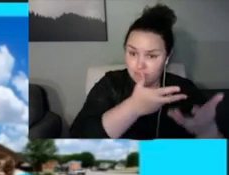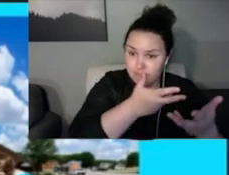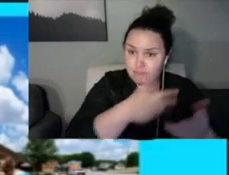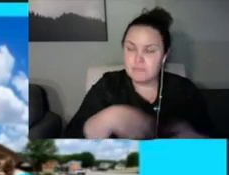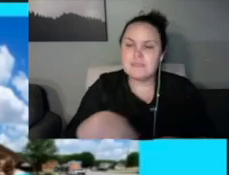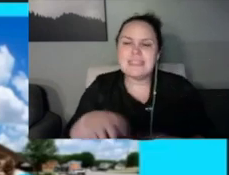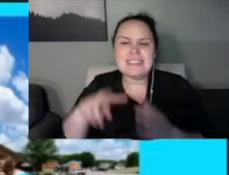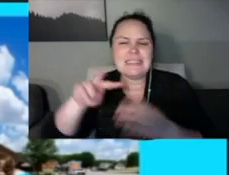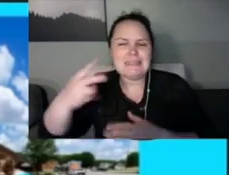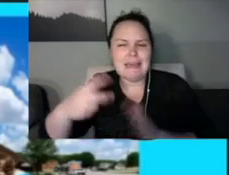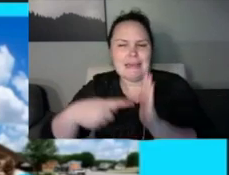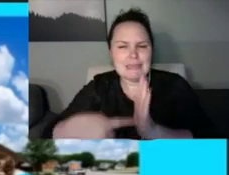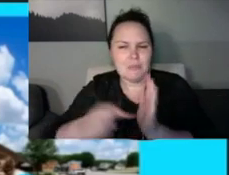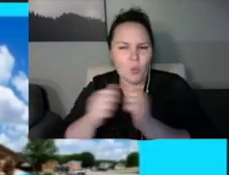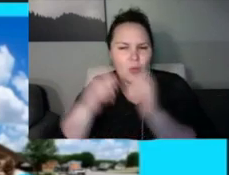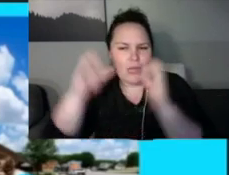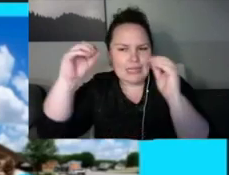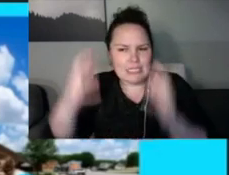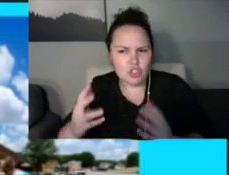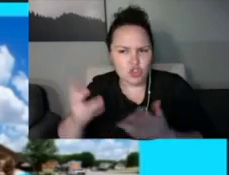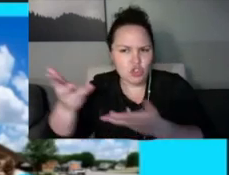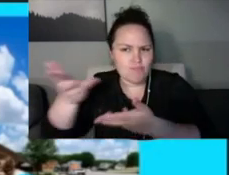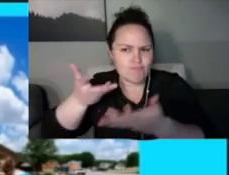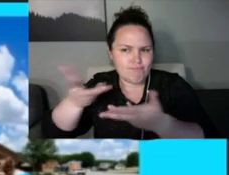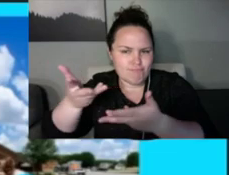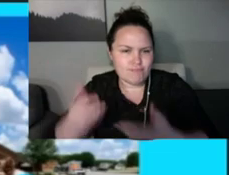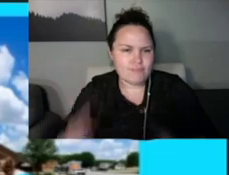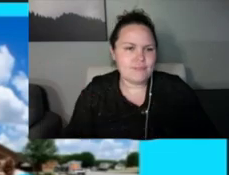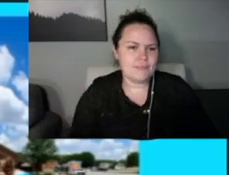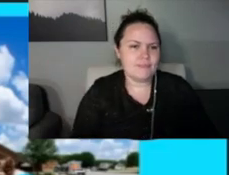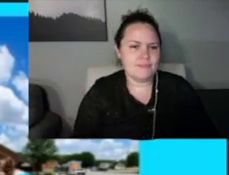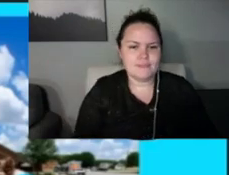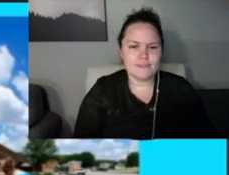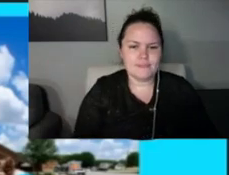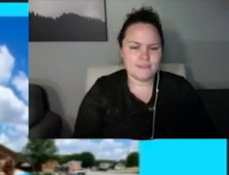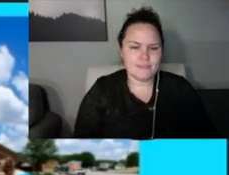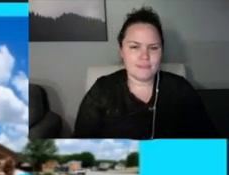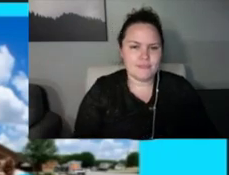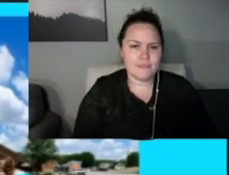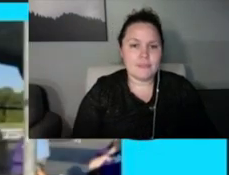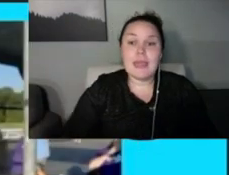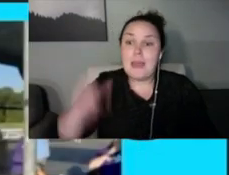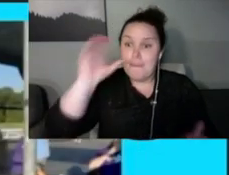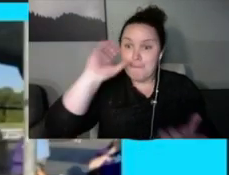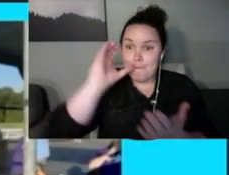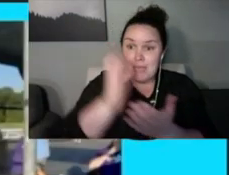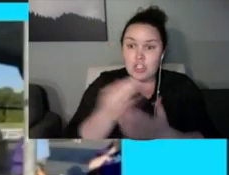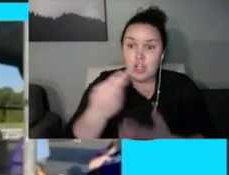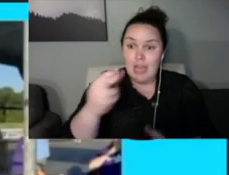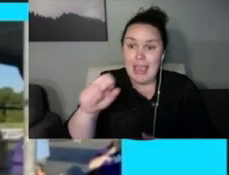So that's kind of how I got into the Oliver line.